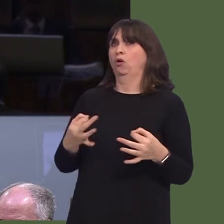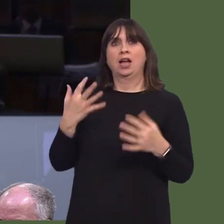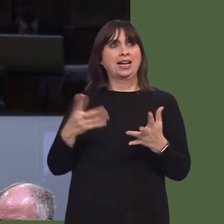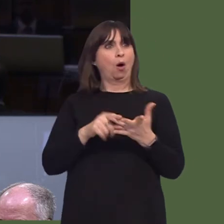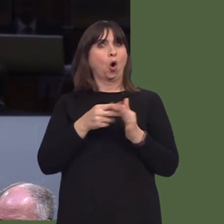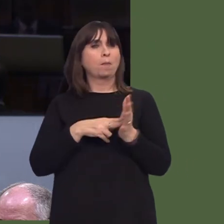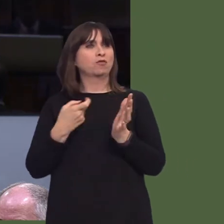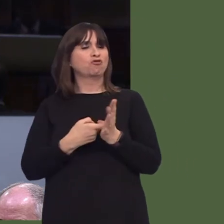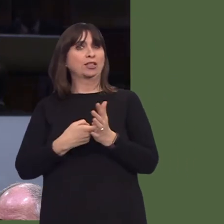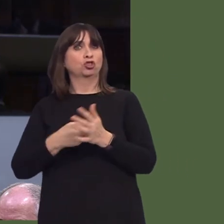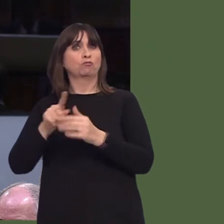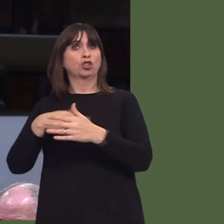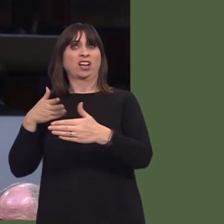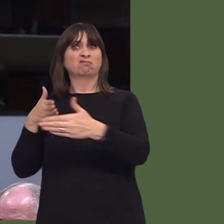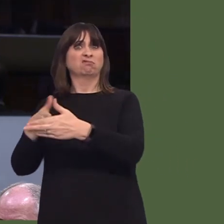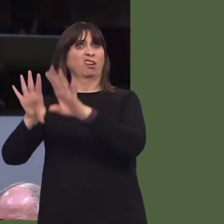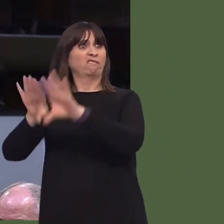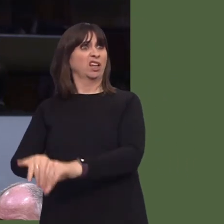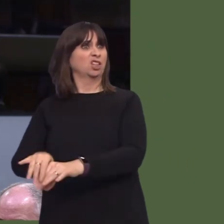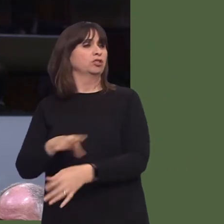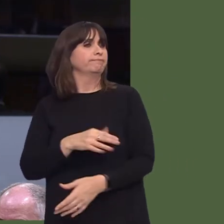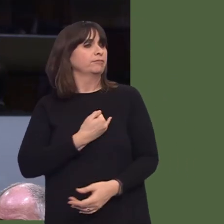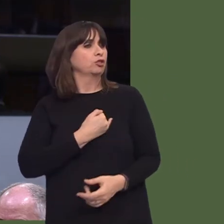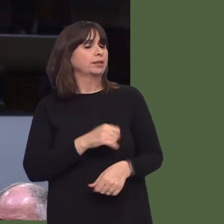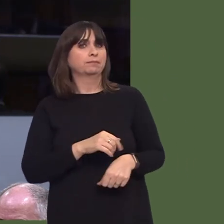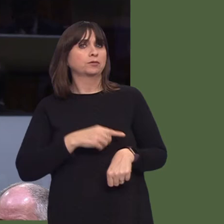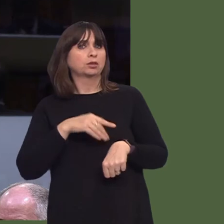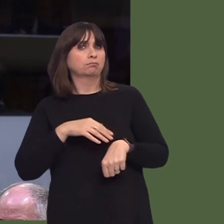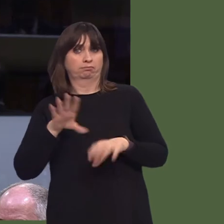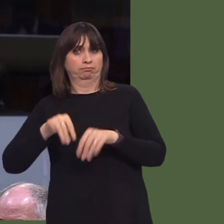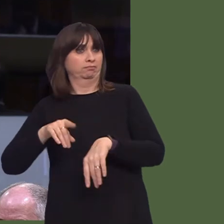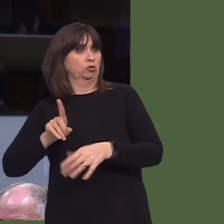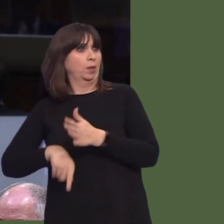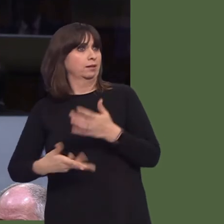divide to say, 'Well, you know, anybody who wants to live in Caerphilly has to work in